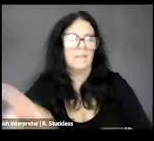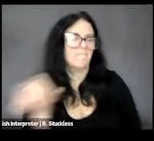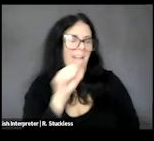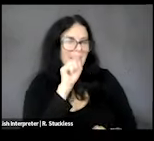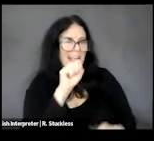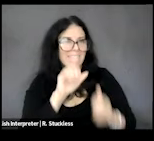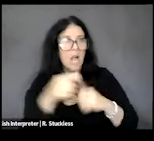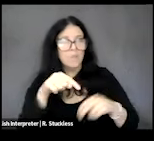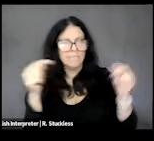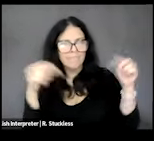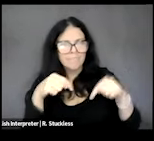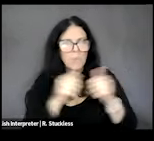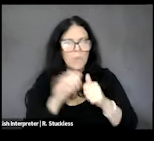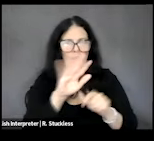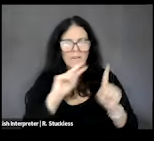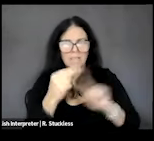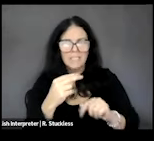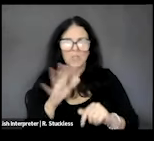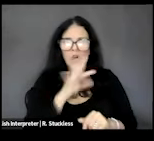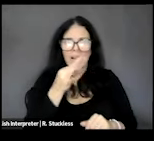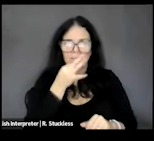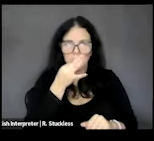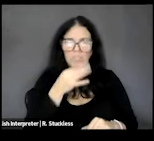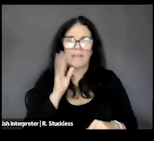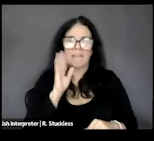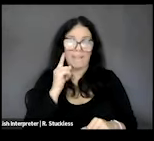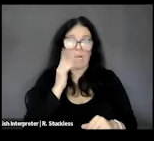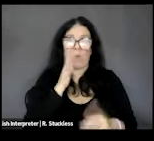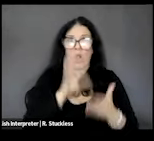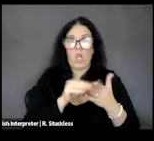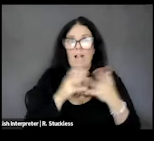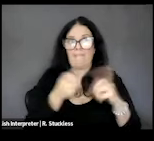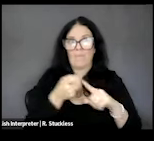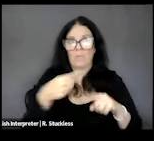expertise, and I think we're going to learn so much from all of you. Looking forward to hearing more.